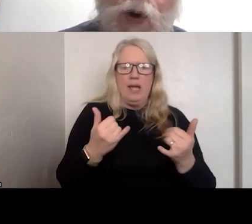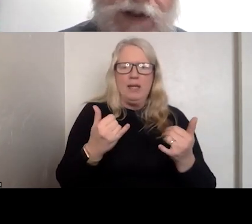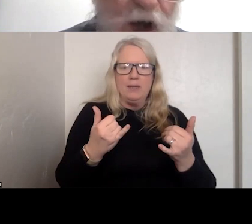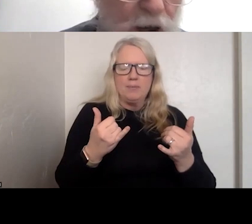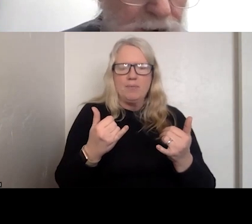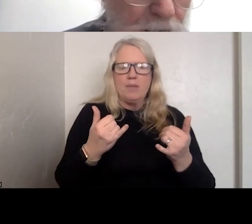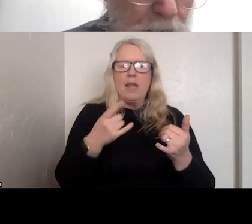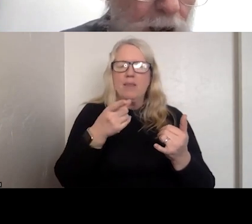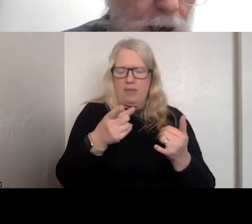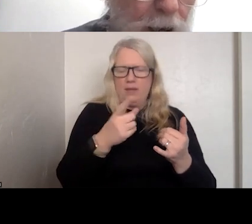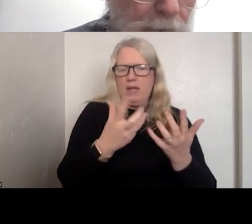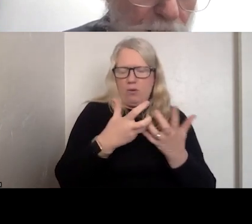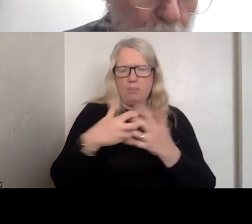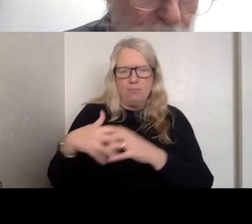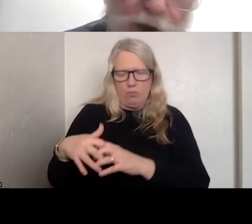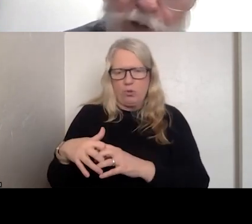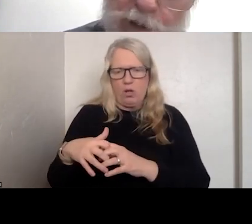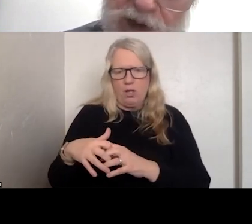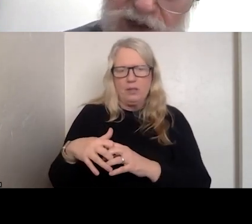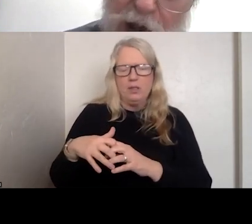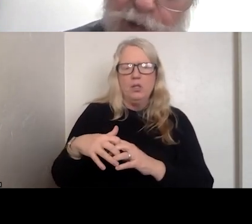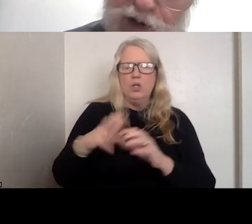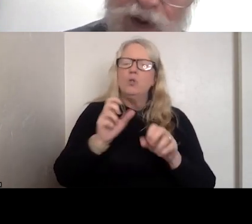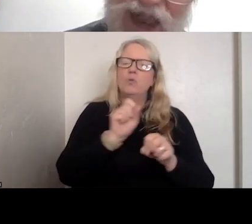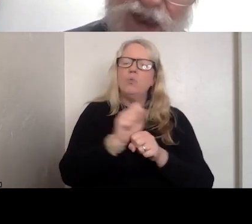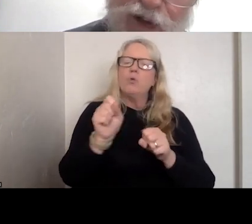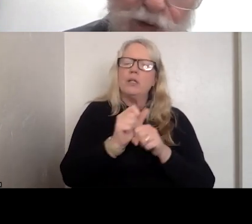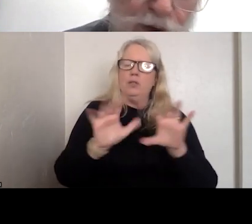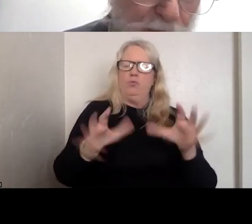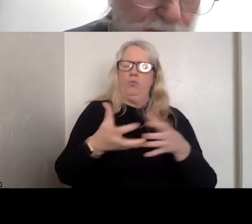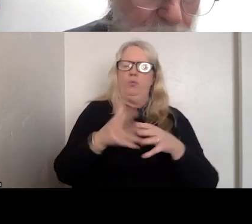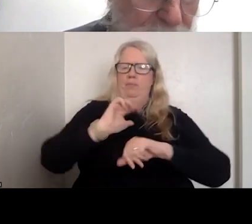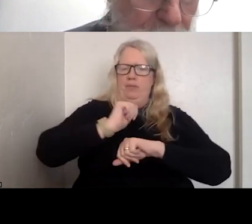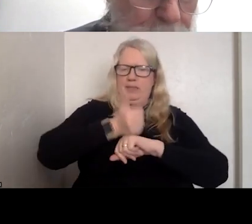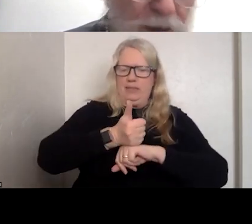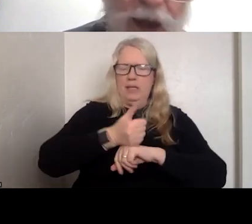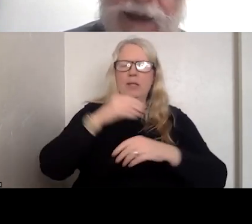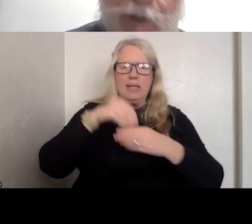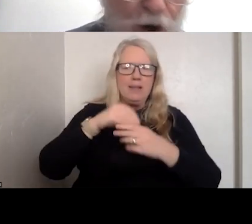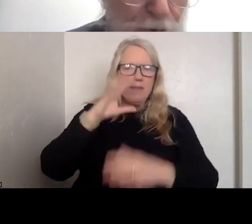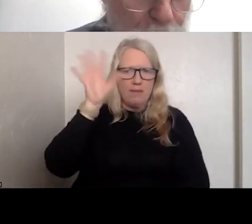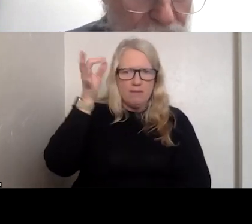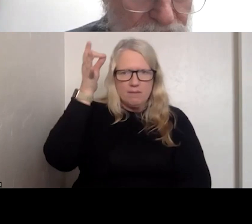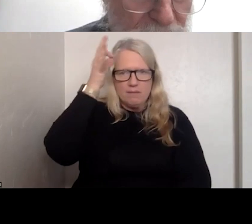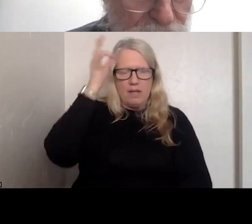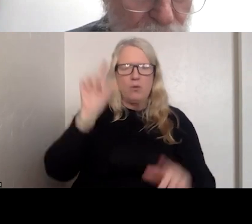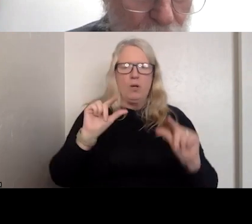WORKED ON WITH GROUPS IN THE GOVERNMENT AS PART OF PRESIDENT